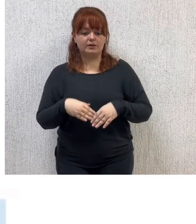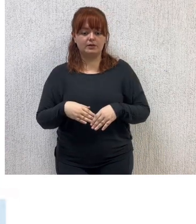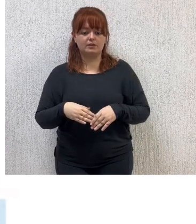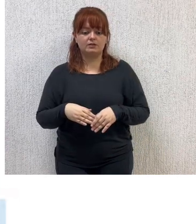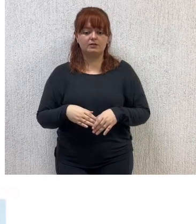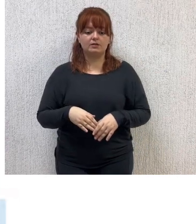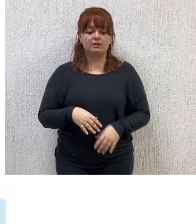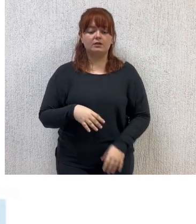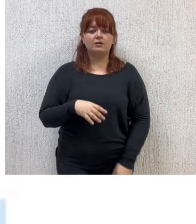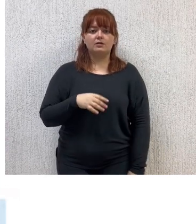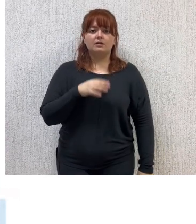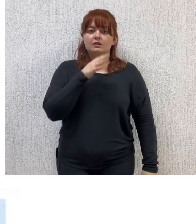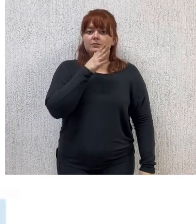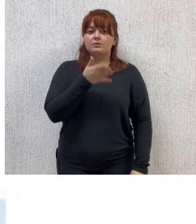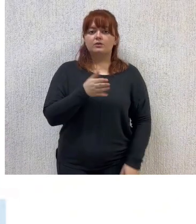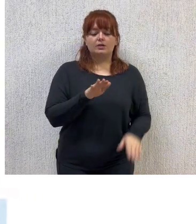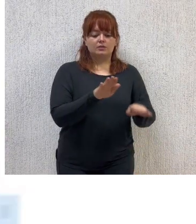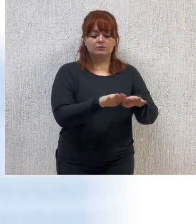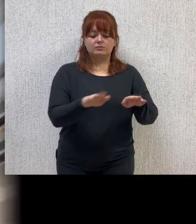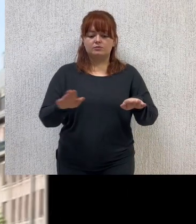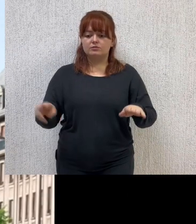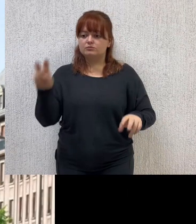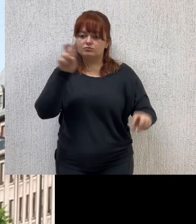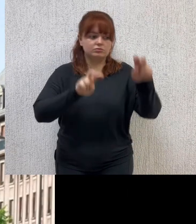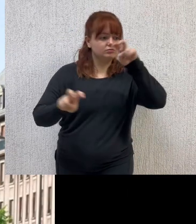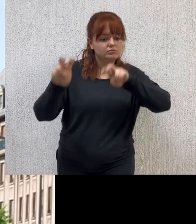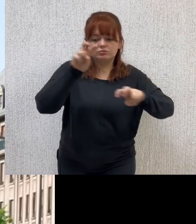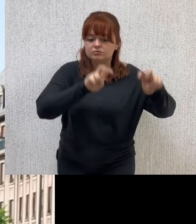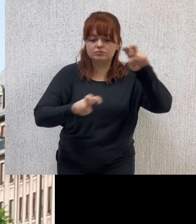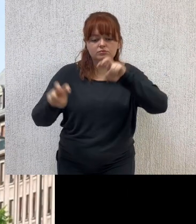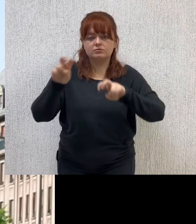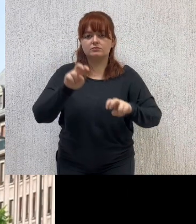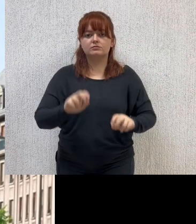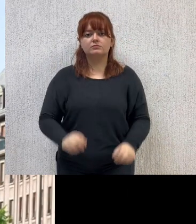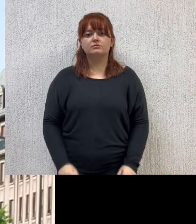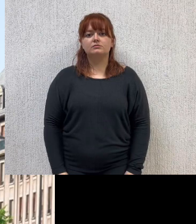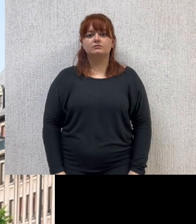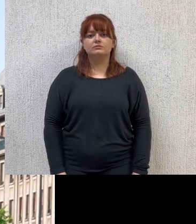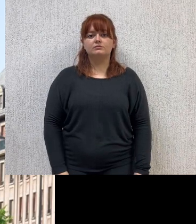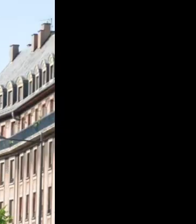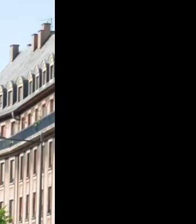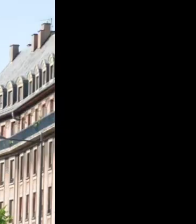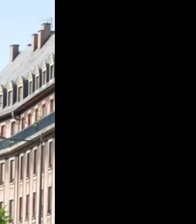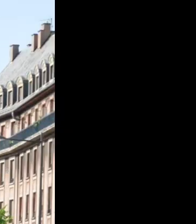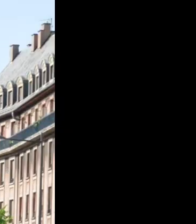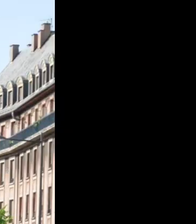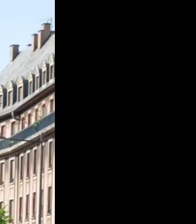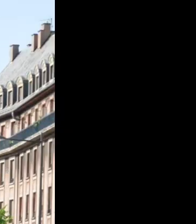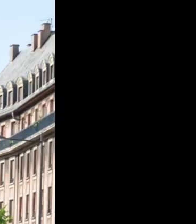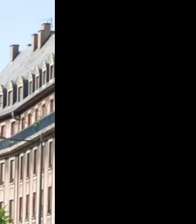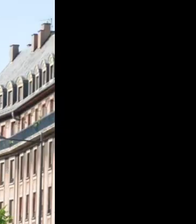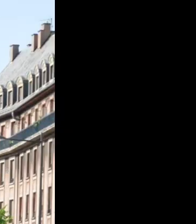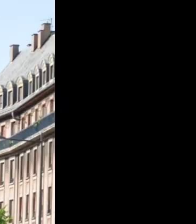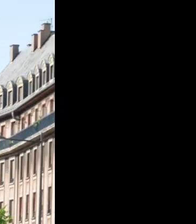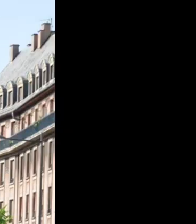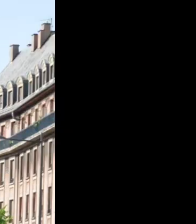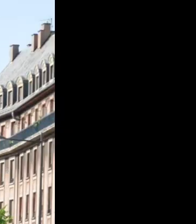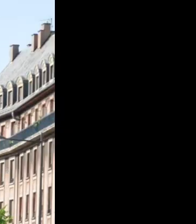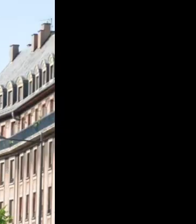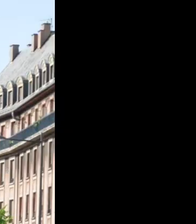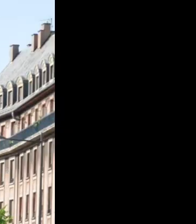It is necessary to reflect on the real need for the use of the car or motorbike, especially for short journeys,